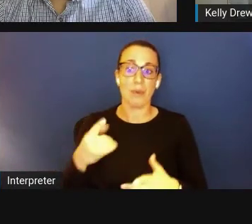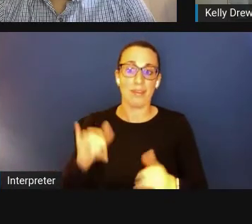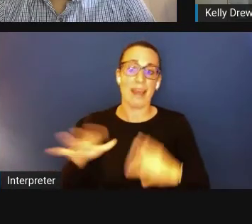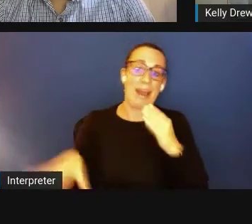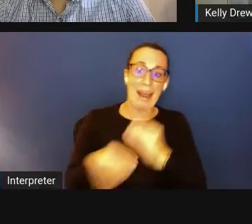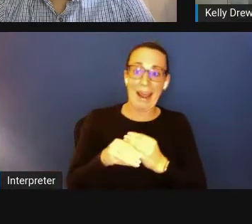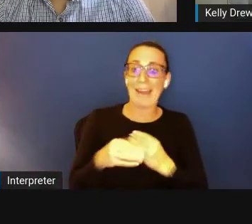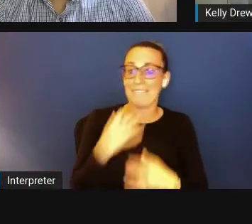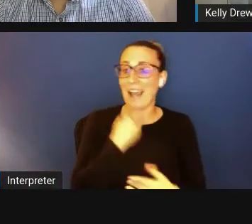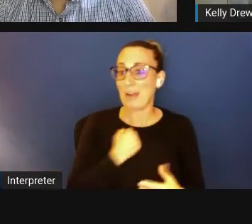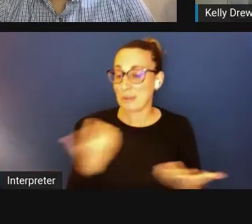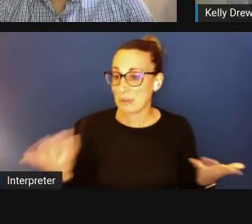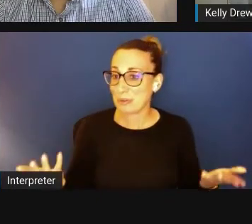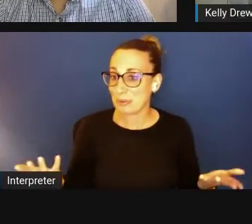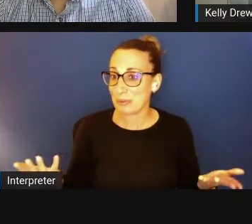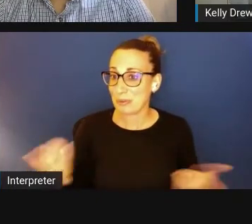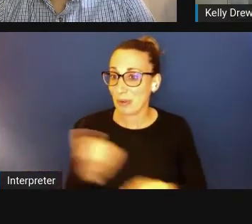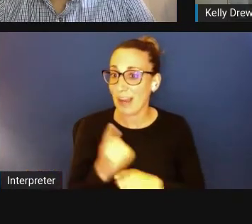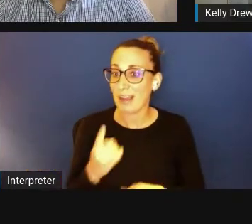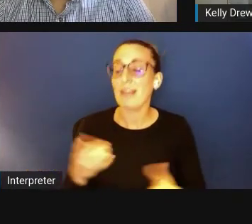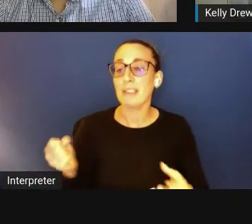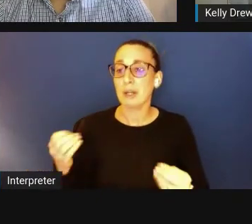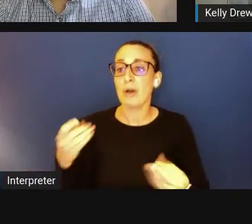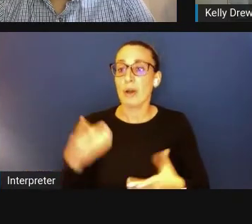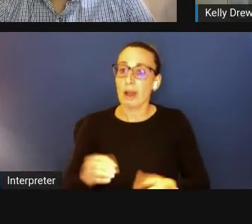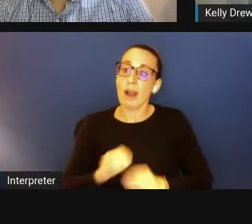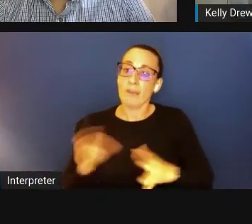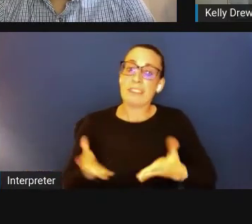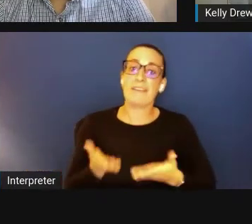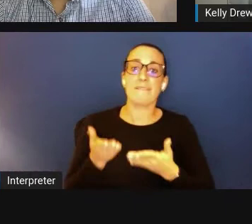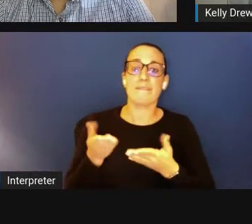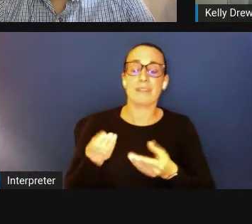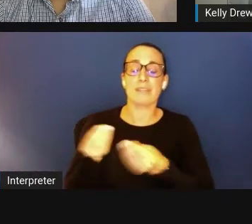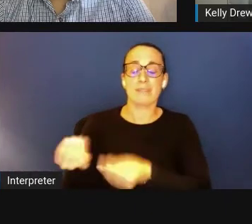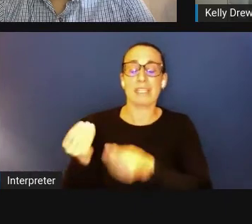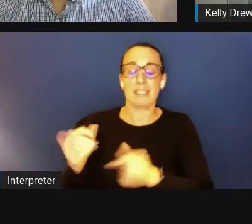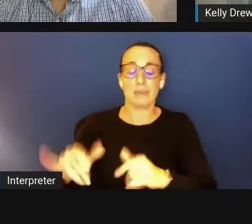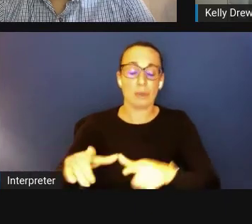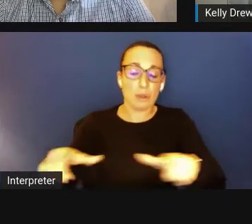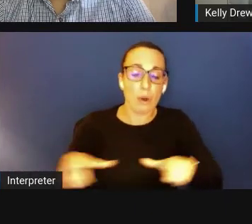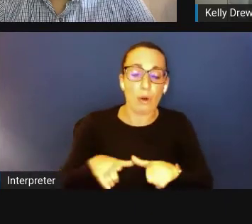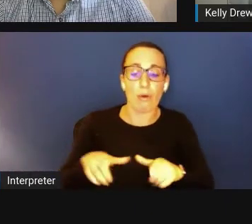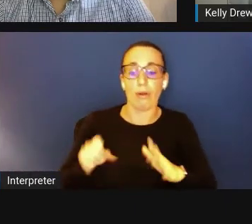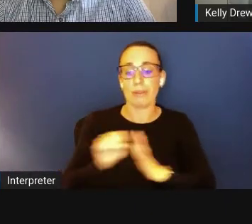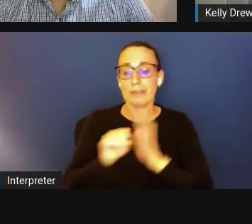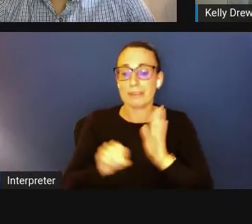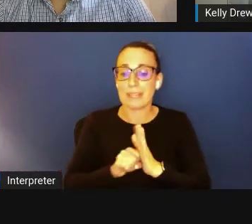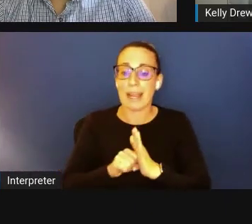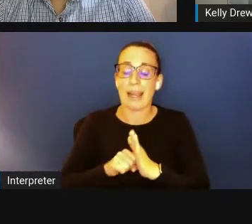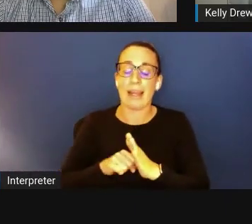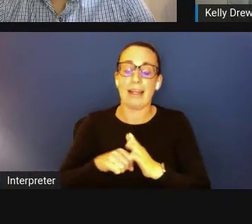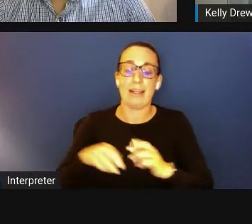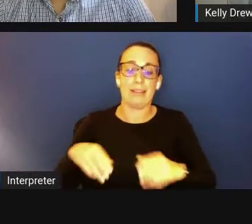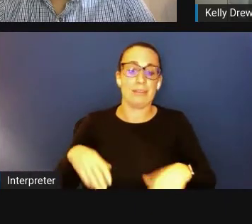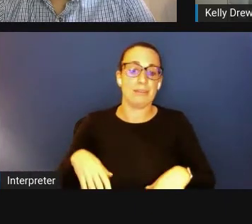and ultimately feed to local, state, regional, ultimately national competitiveness,